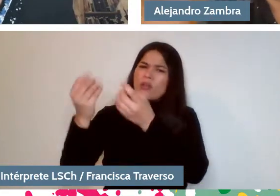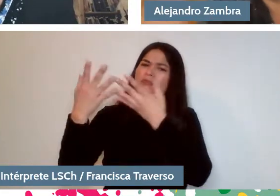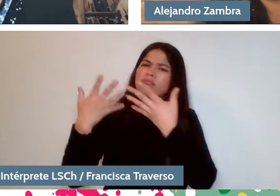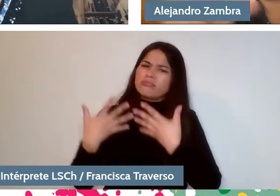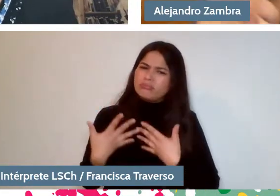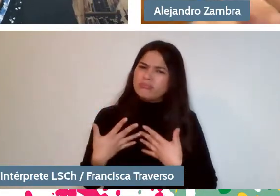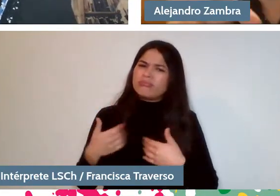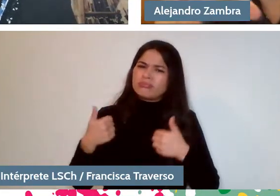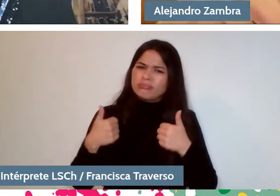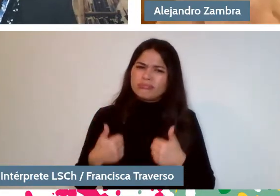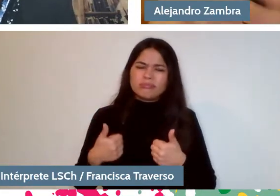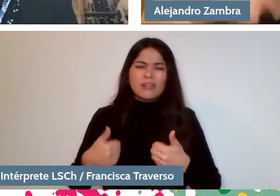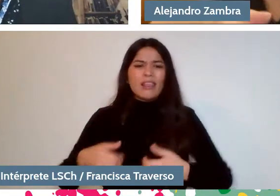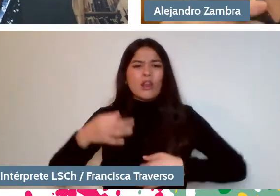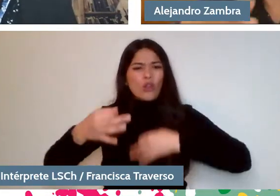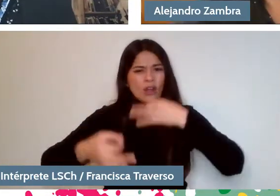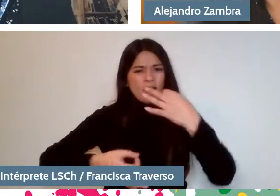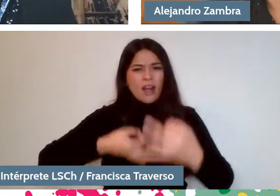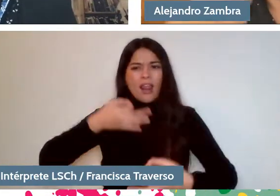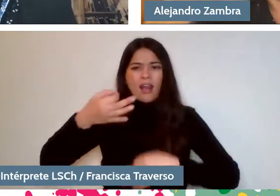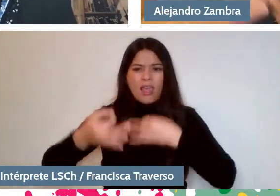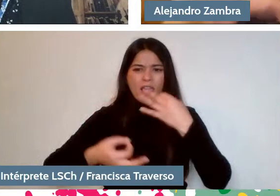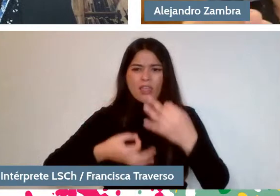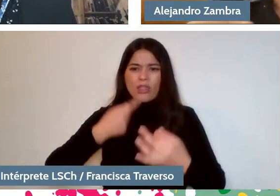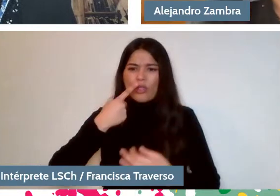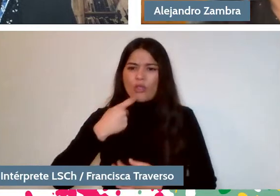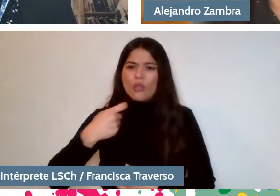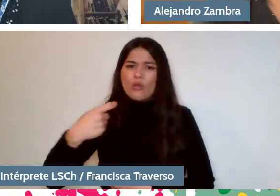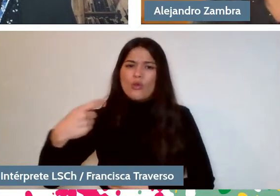that what is narrated is completely contingent, particular,